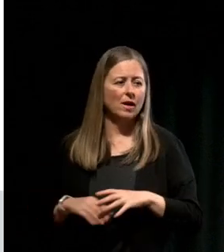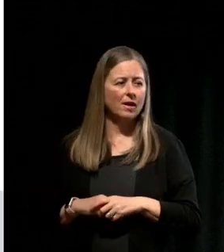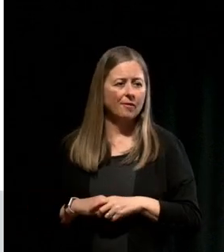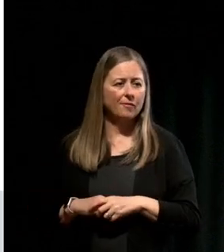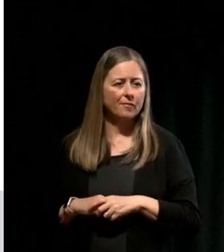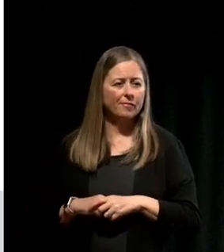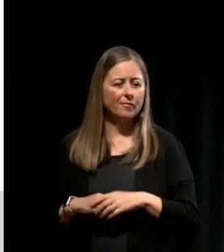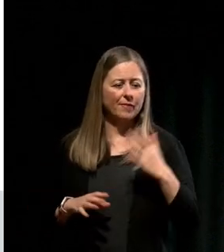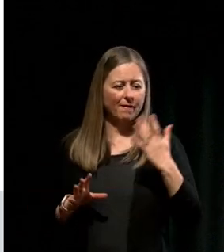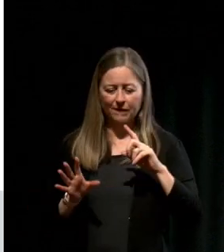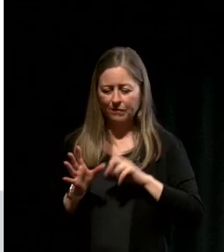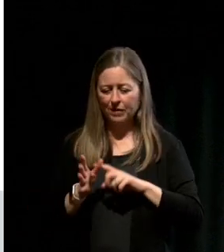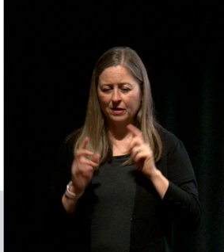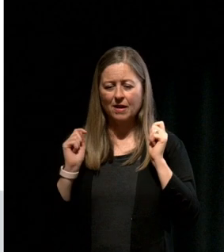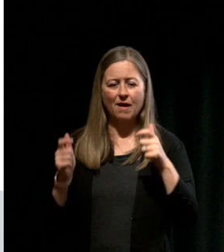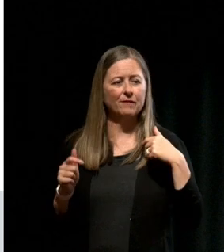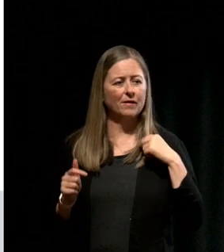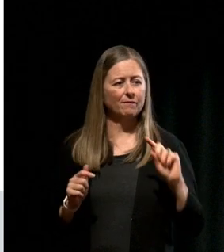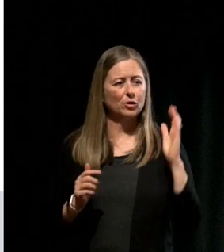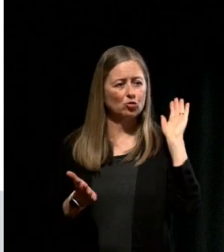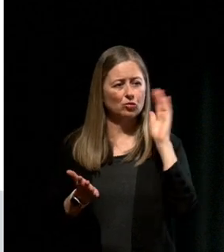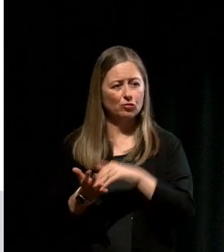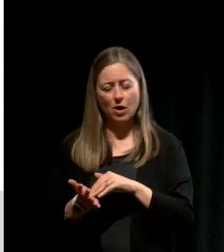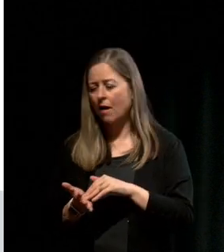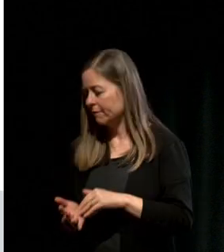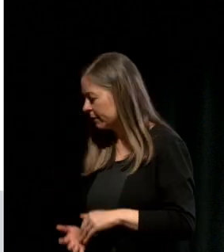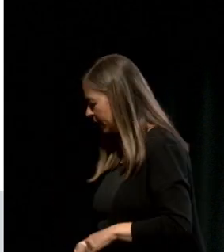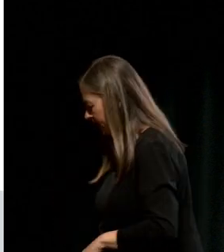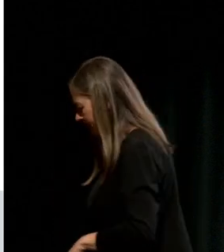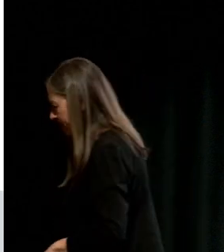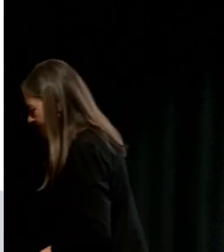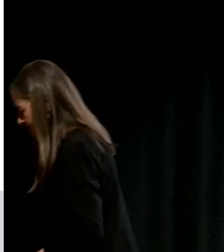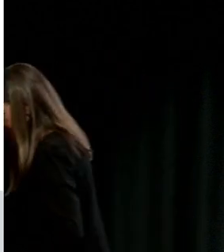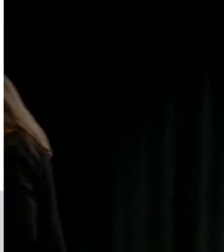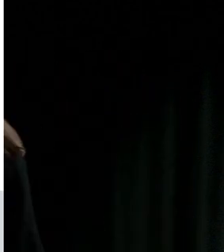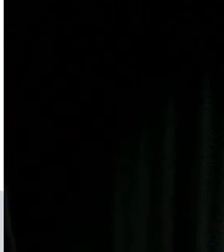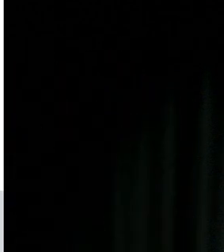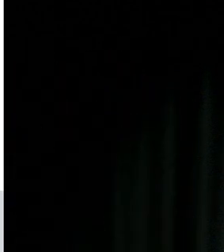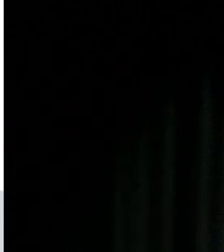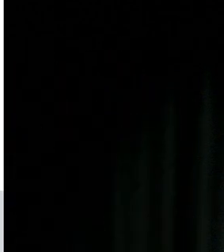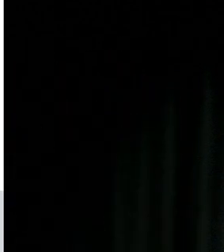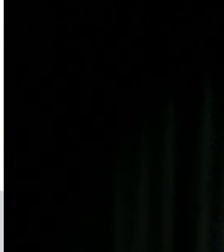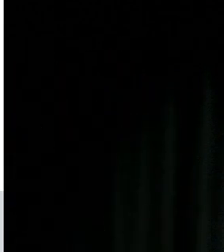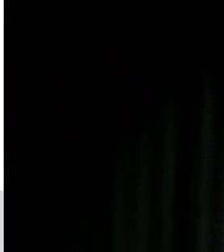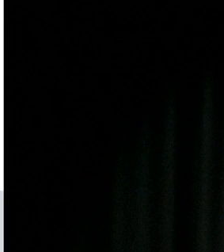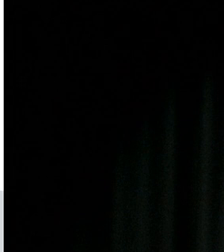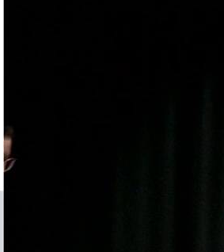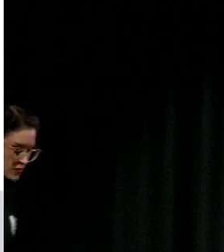15 years after I first arrived. And that there were going to be over a million of us in Australia and social media and the